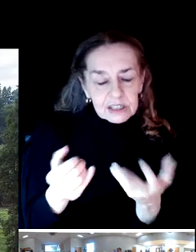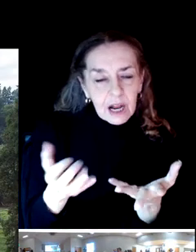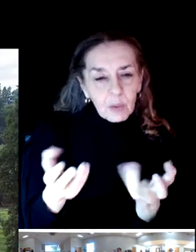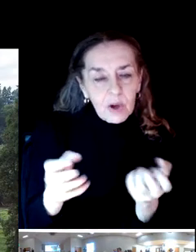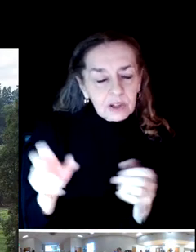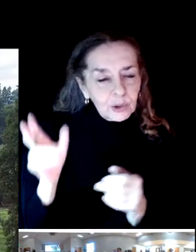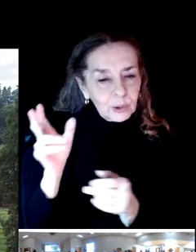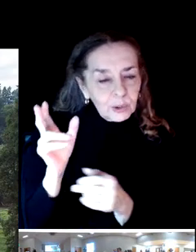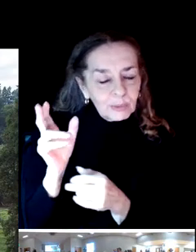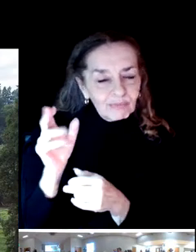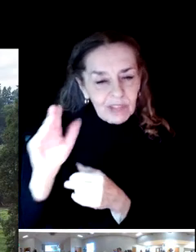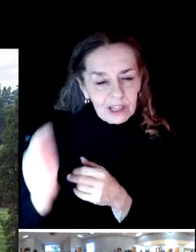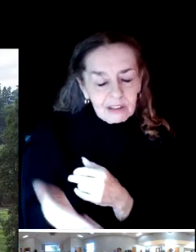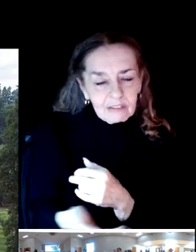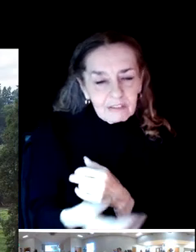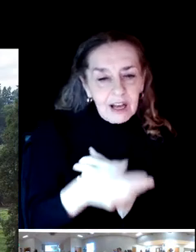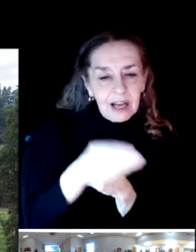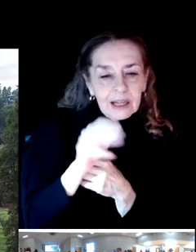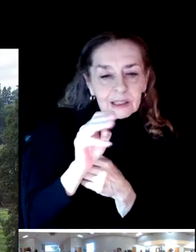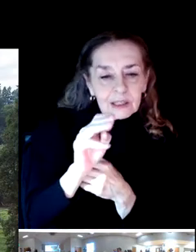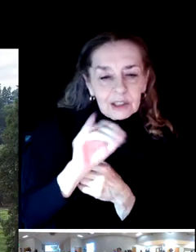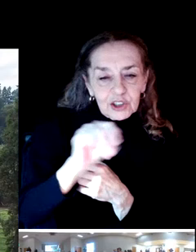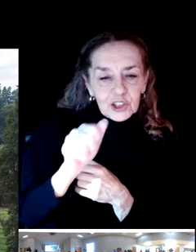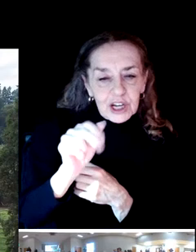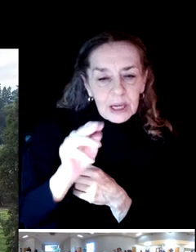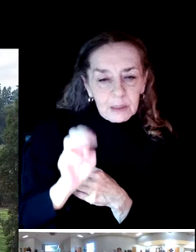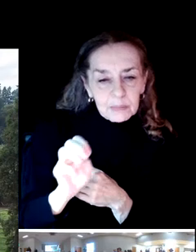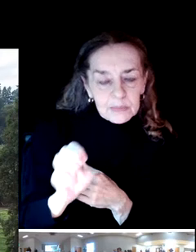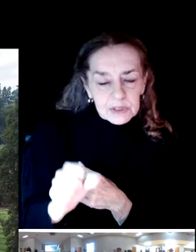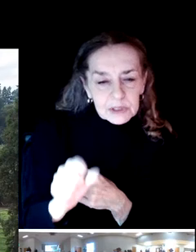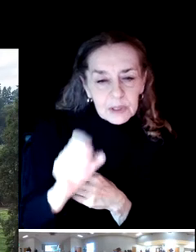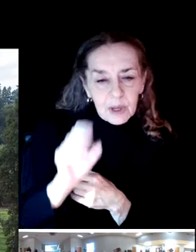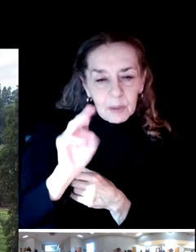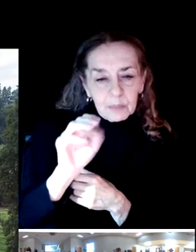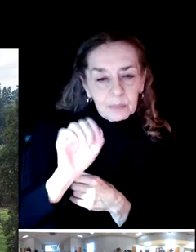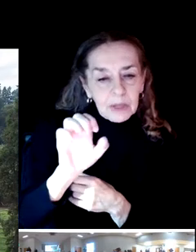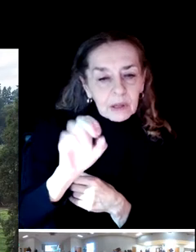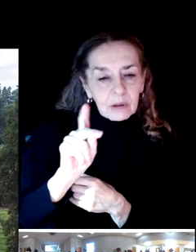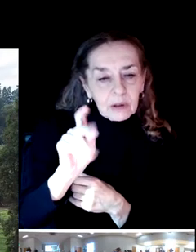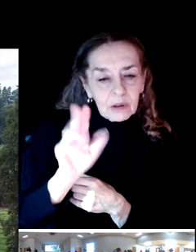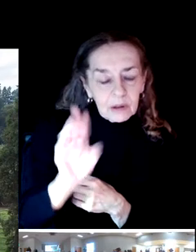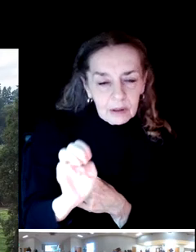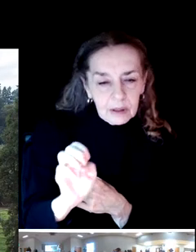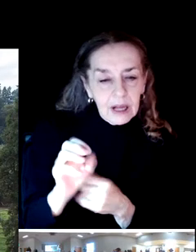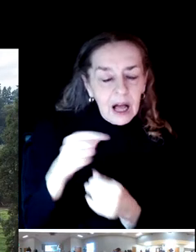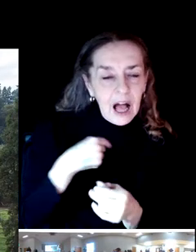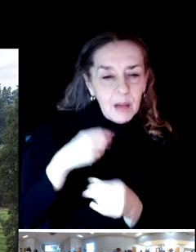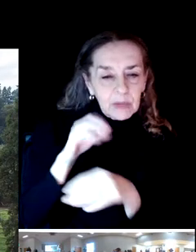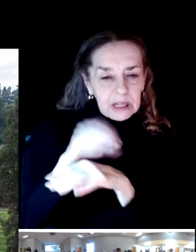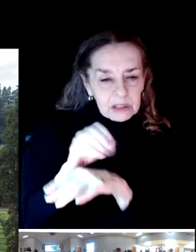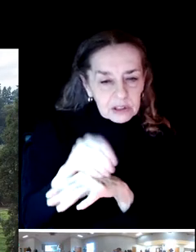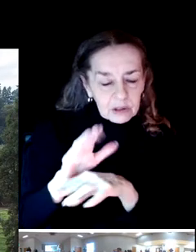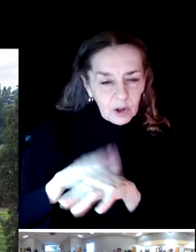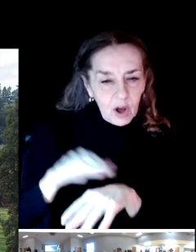Again my name is James Mickle, consultant with BerryDunn and consultant on this project. I'm a strong second to Jeff.